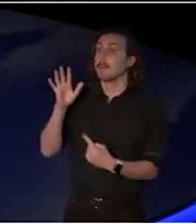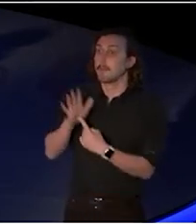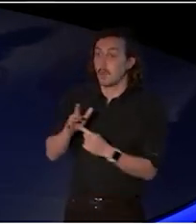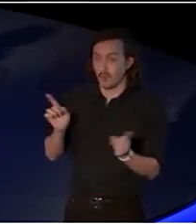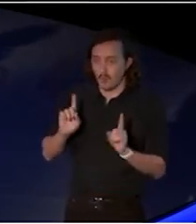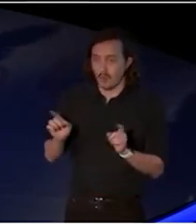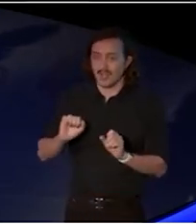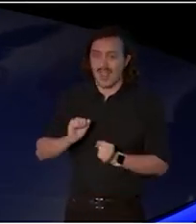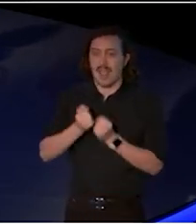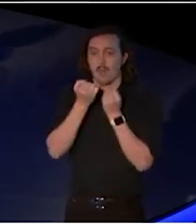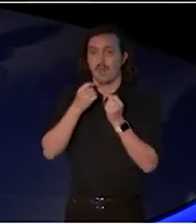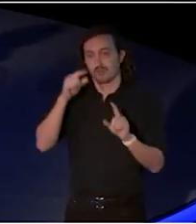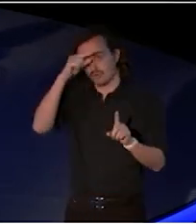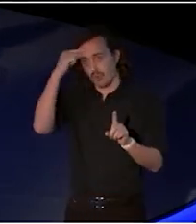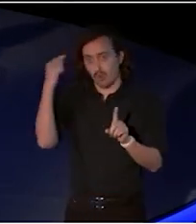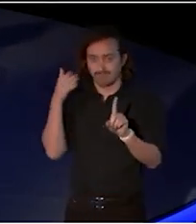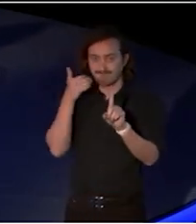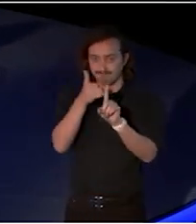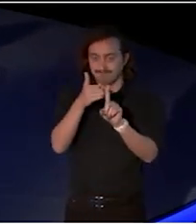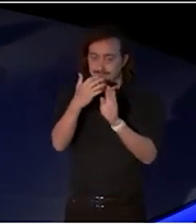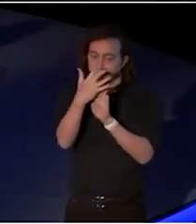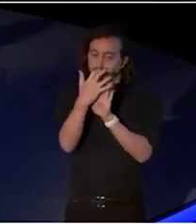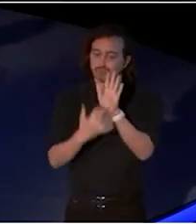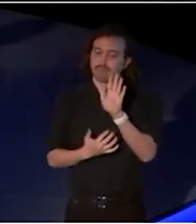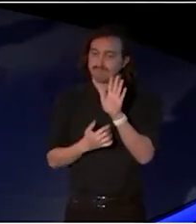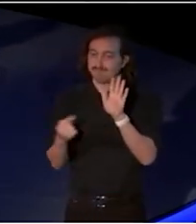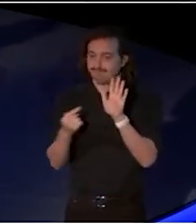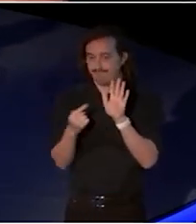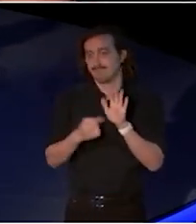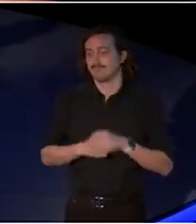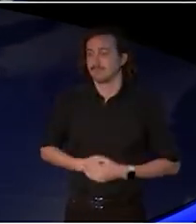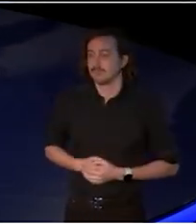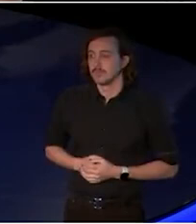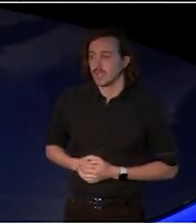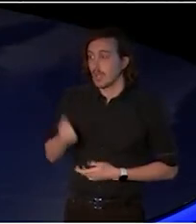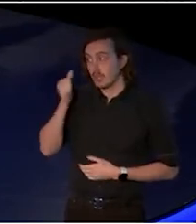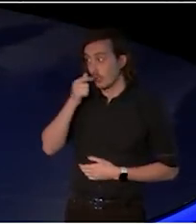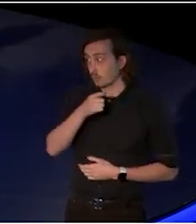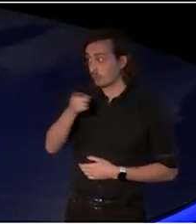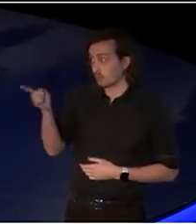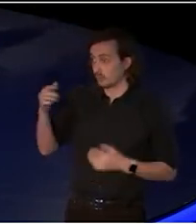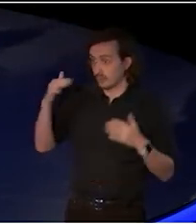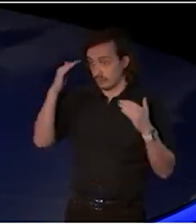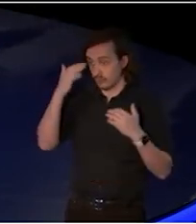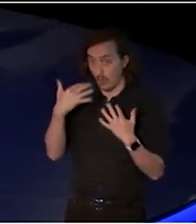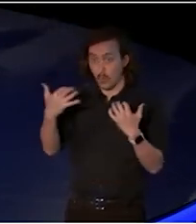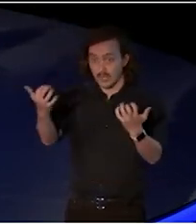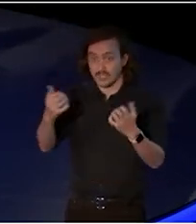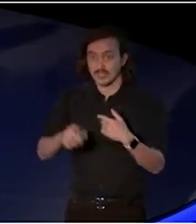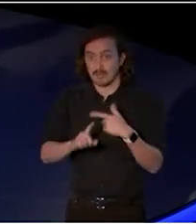Firstly and I'm sure everybody in this room and beyond will join me in thanking